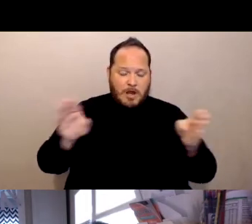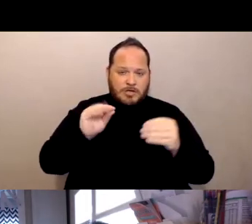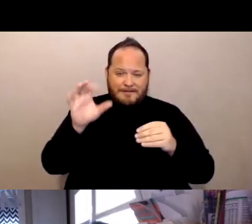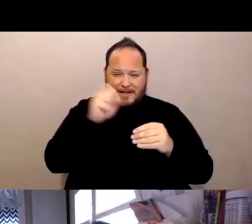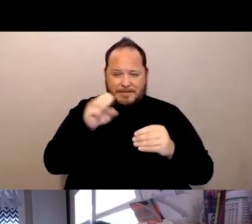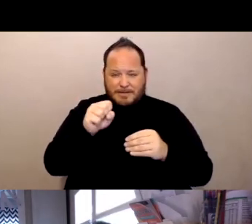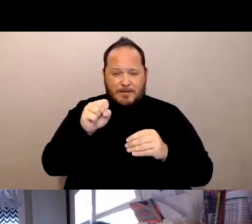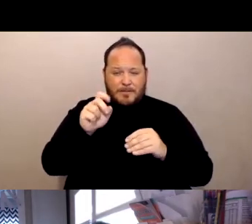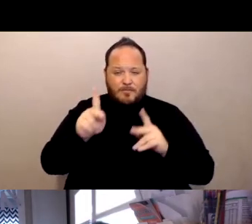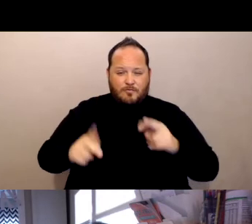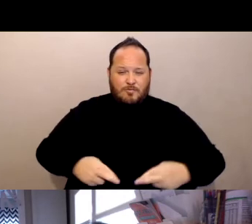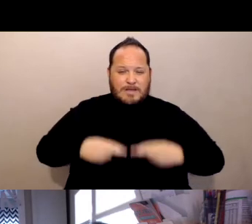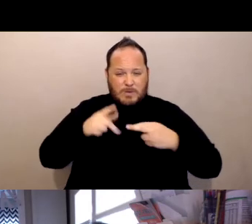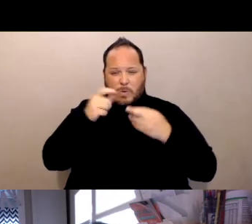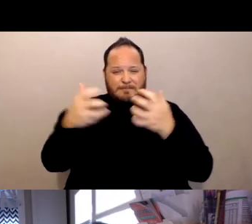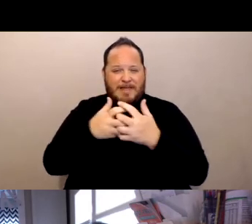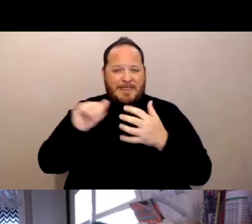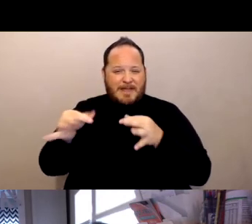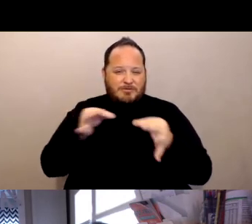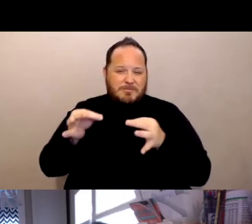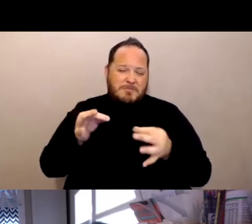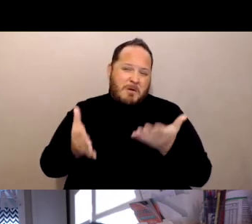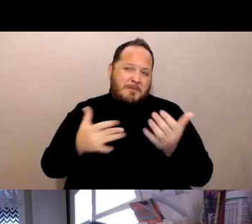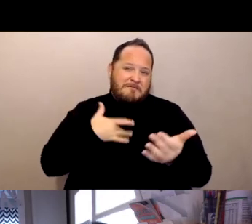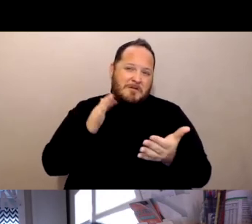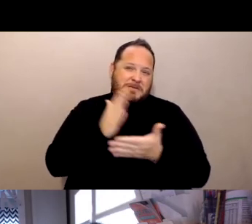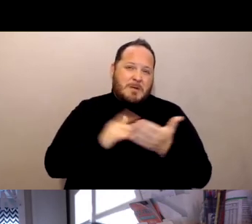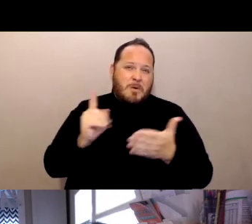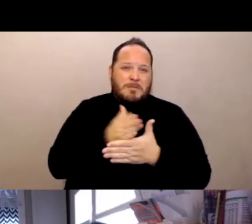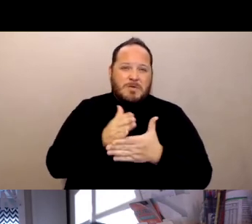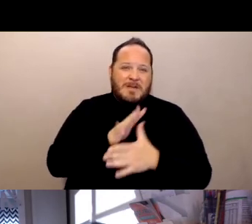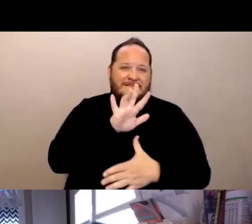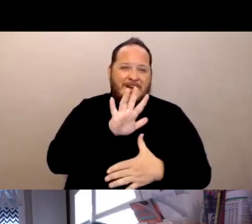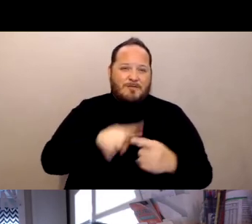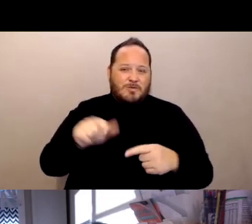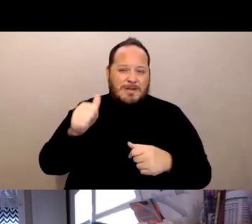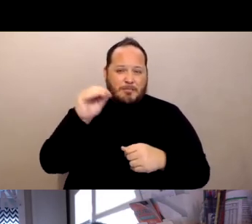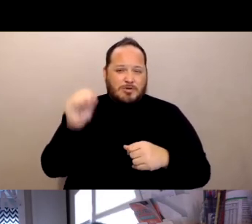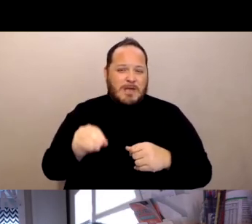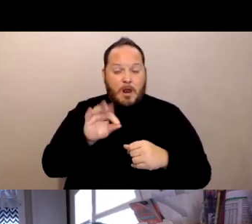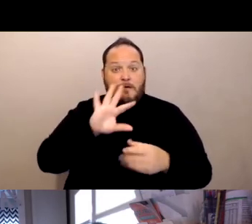It's probably somewhere between five and 10% of all nursing home residents,